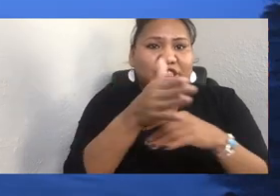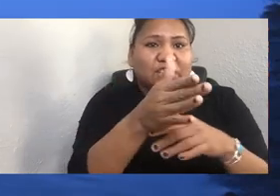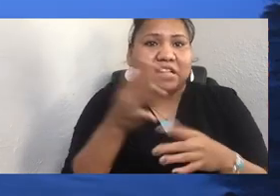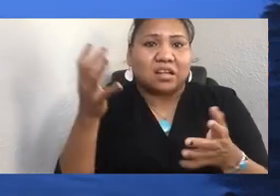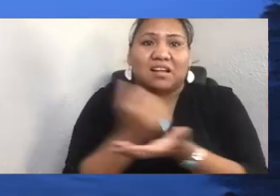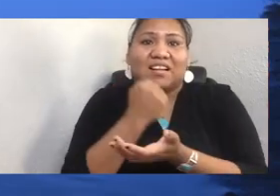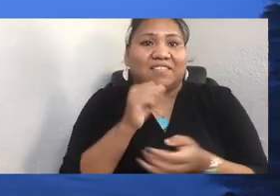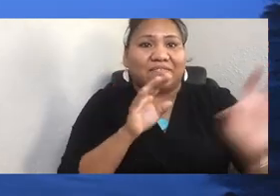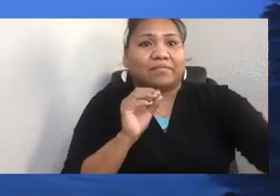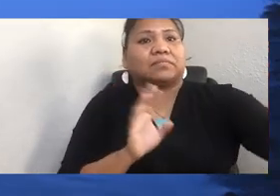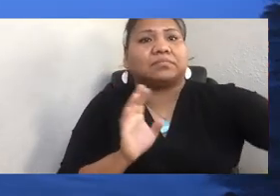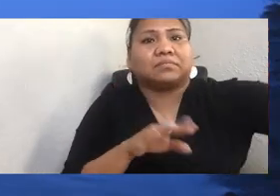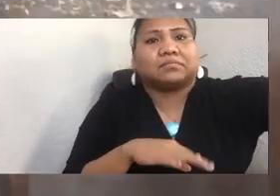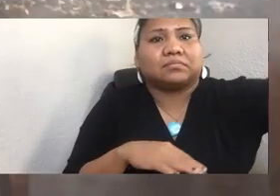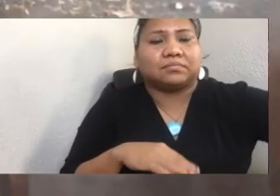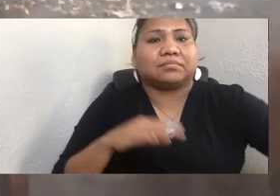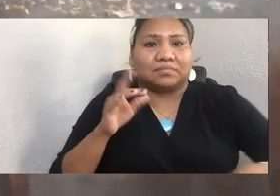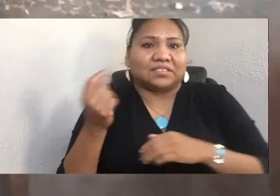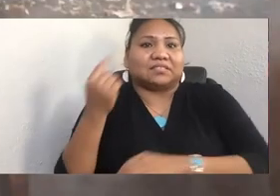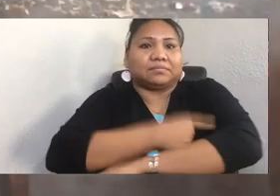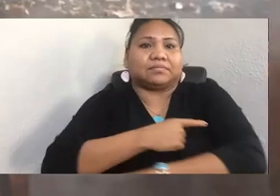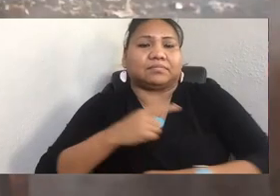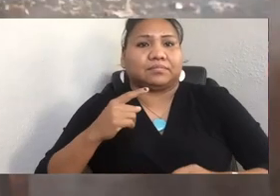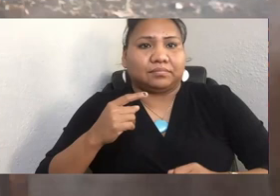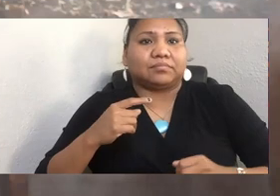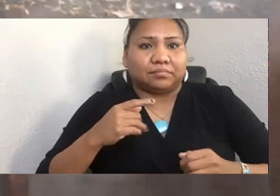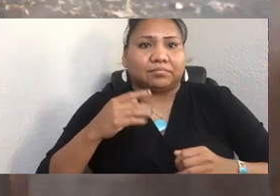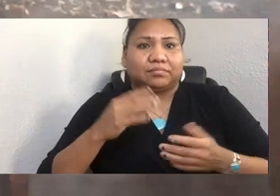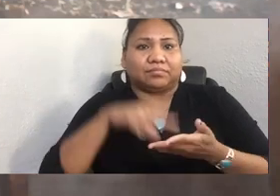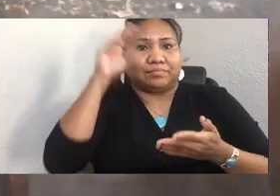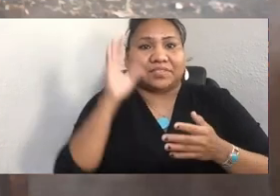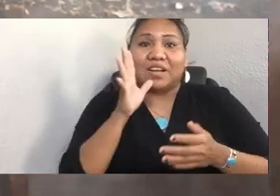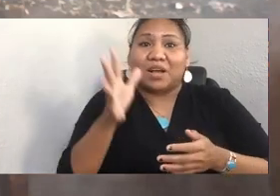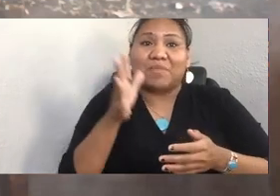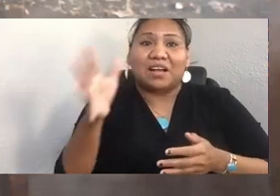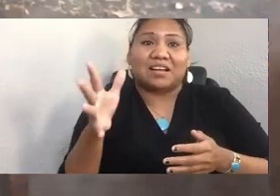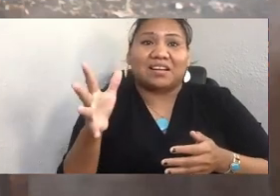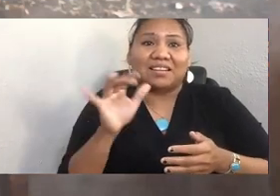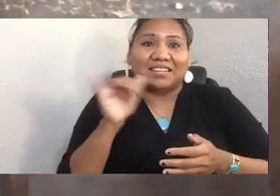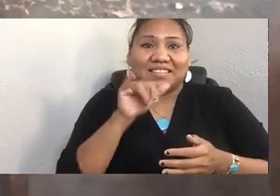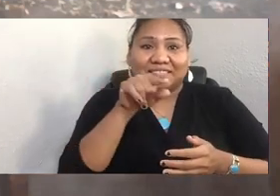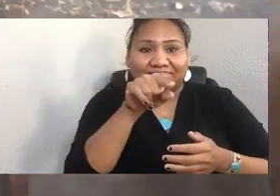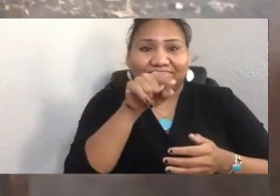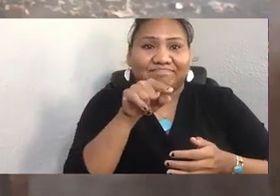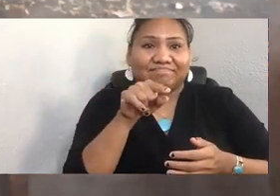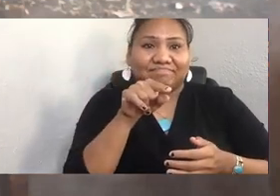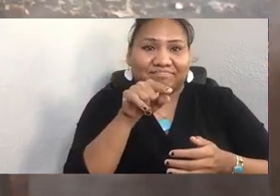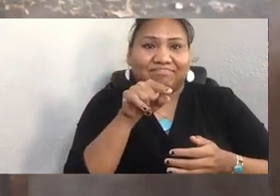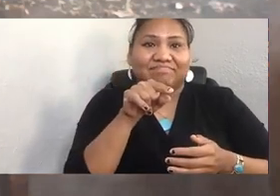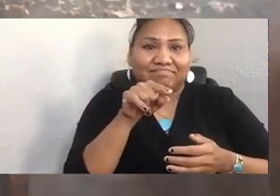I'd also learned from grandmas like this. This is Lena Charlie from the Headwaters people,